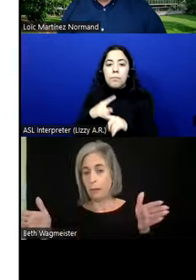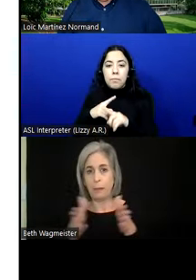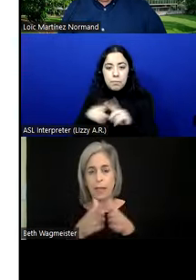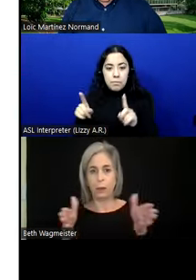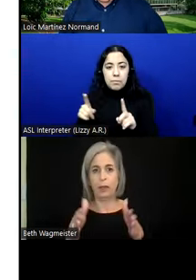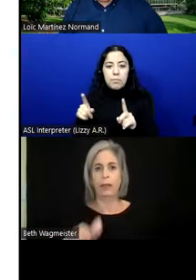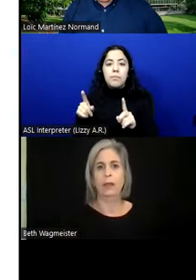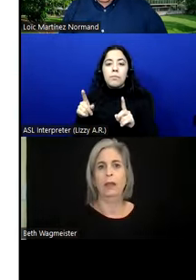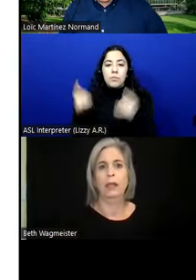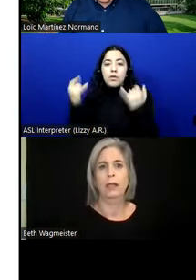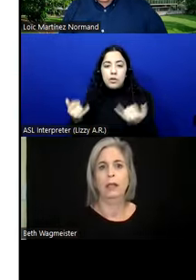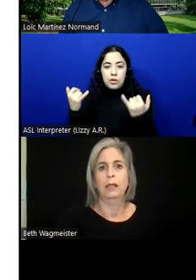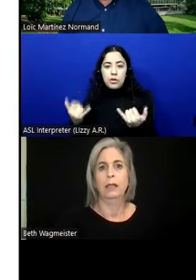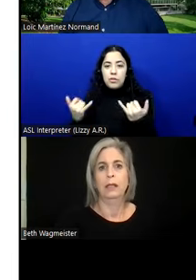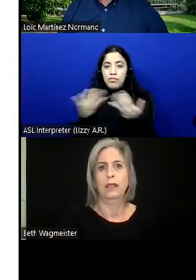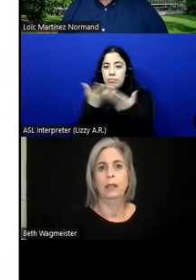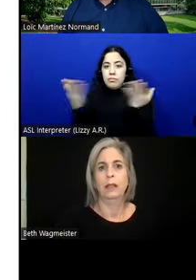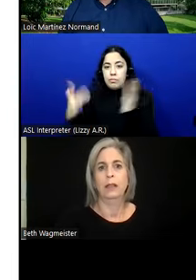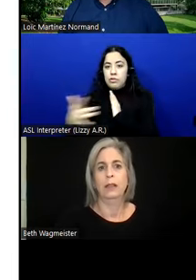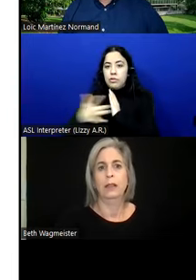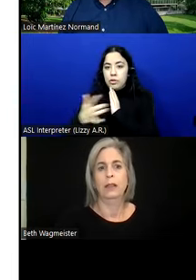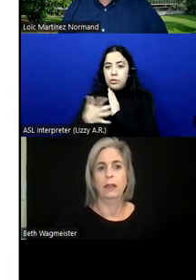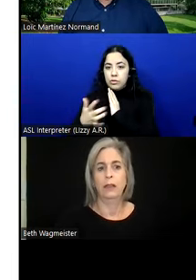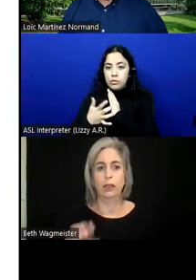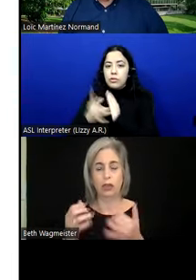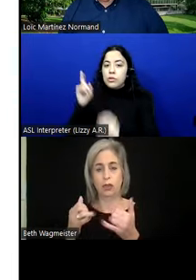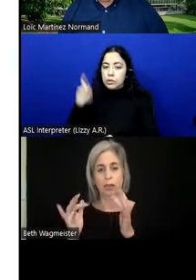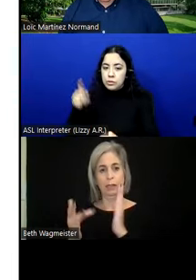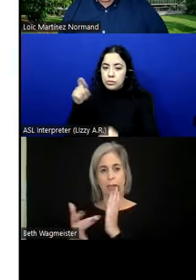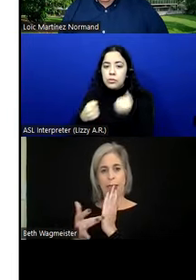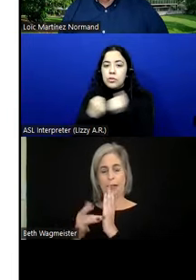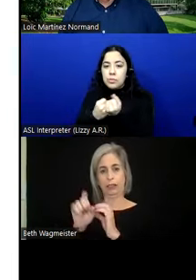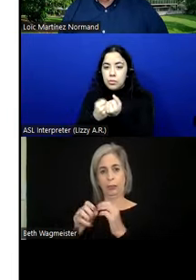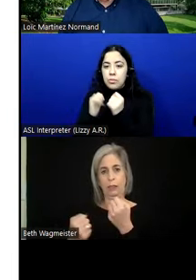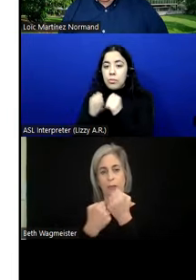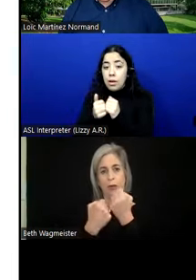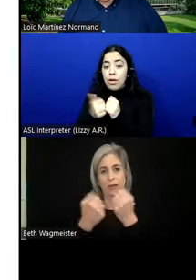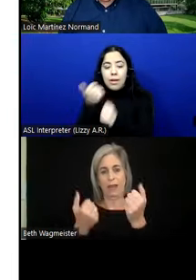in the current state of technology should be supported by mostly any video conference system,